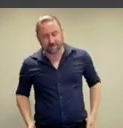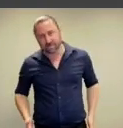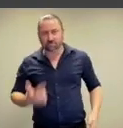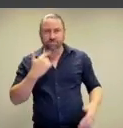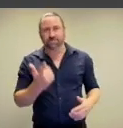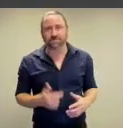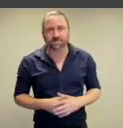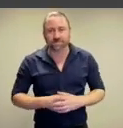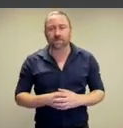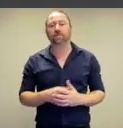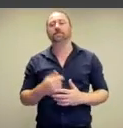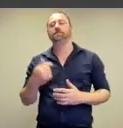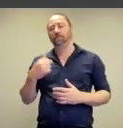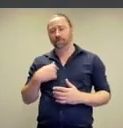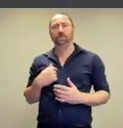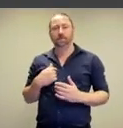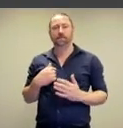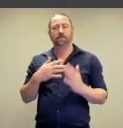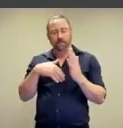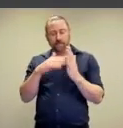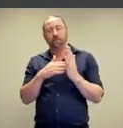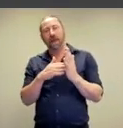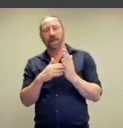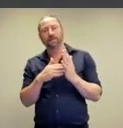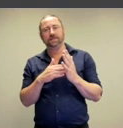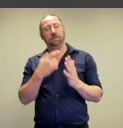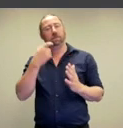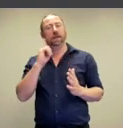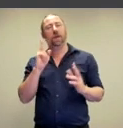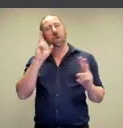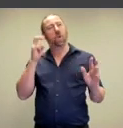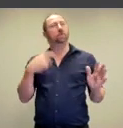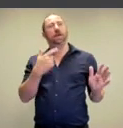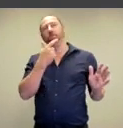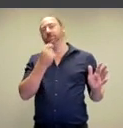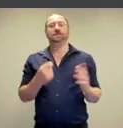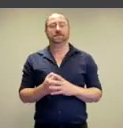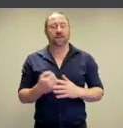Lovely to see, I mean I am definitely a